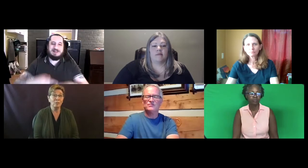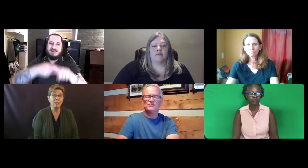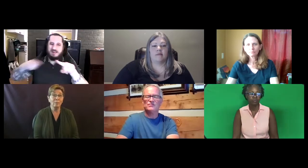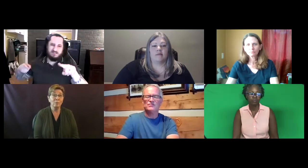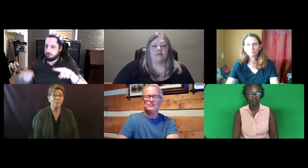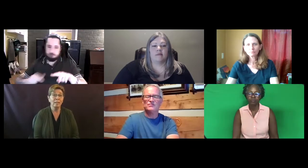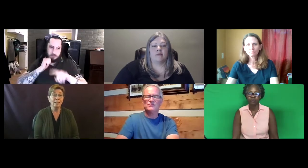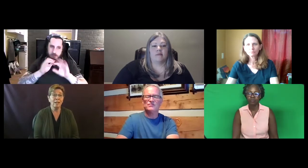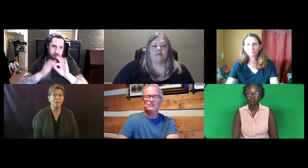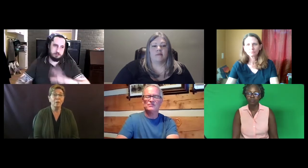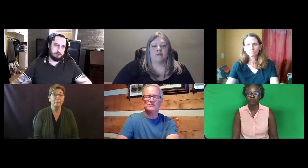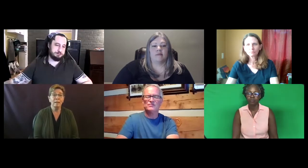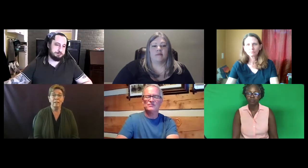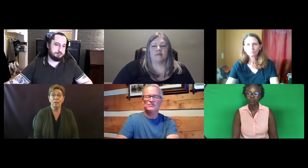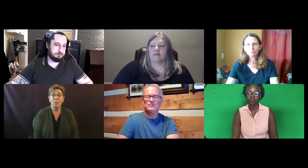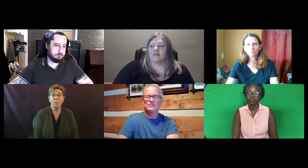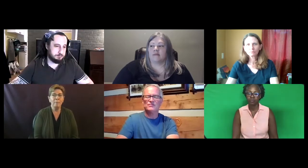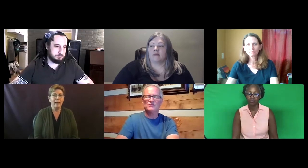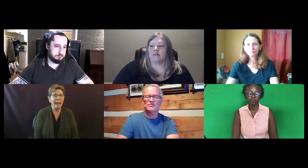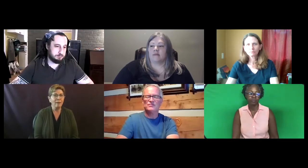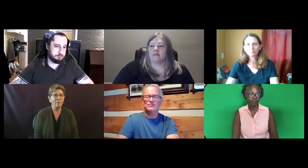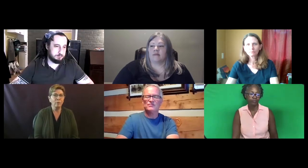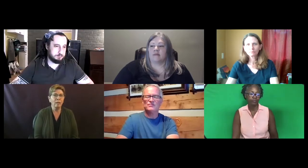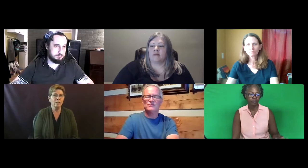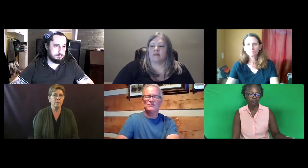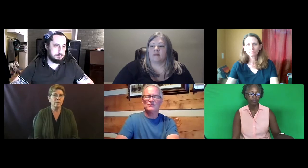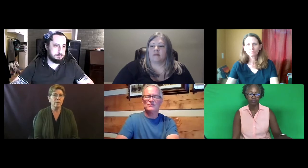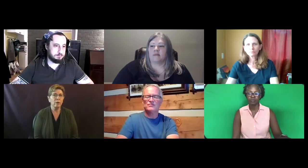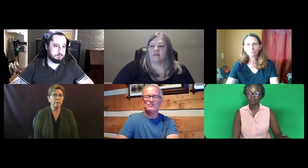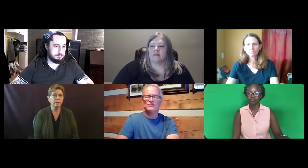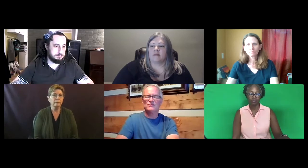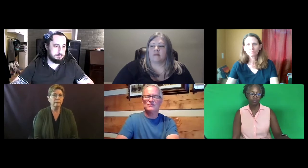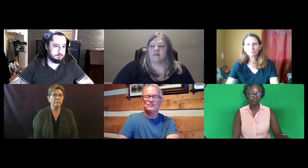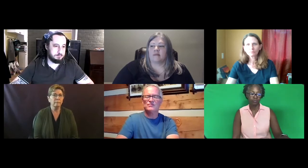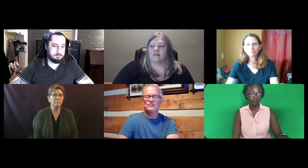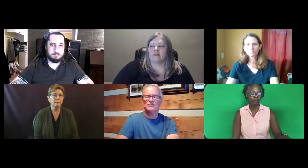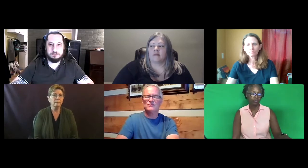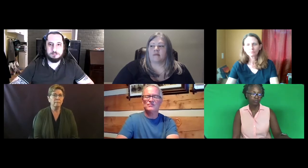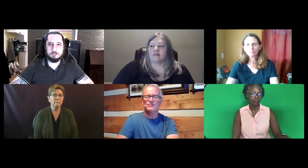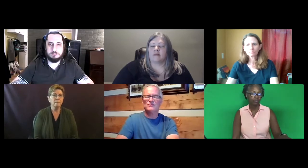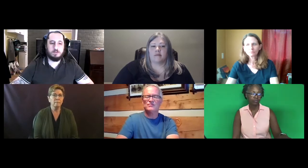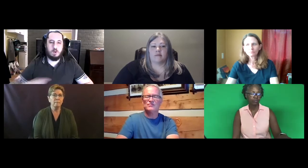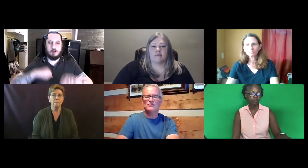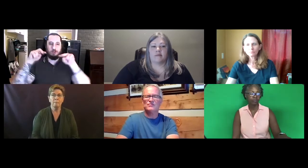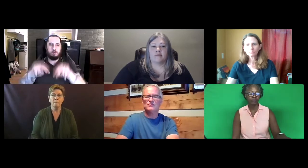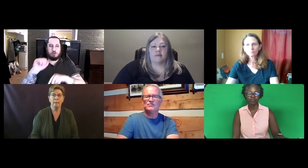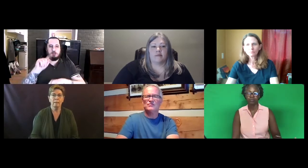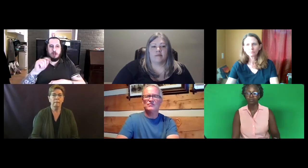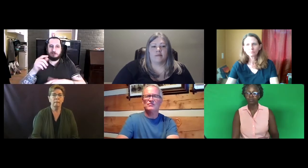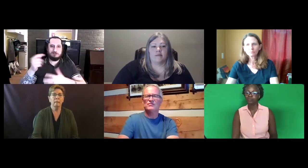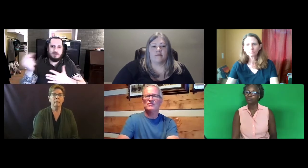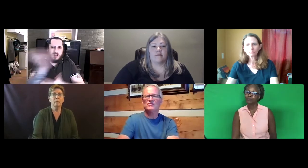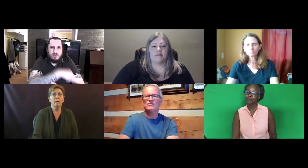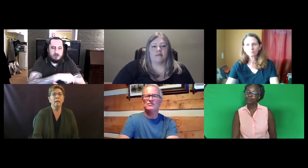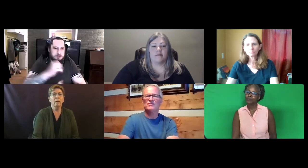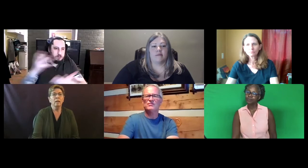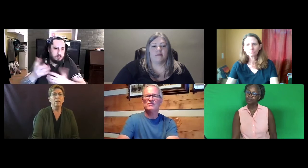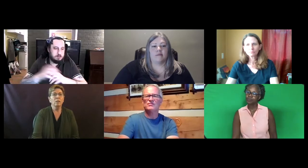They responded as "other" and about half were not interpreters at all.